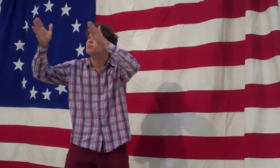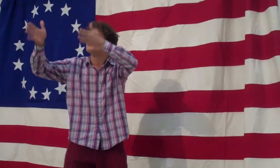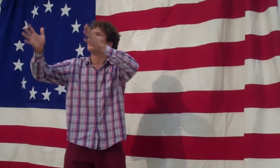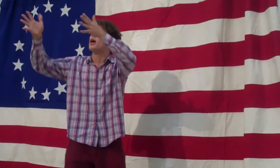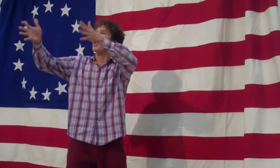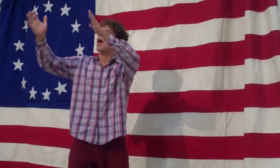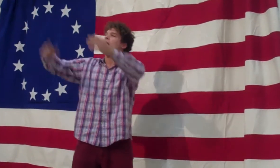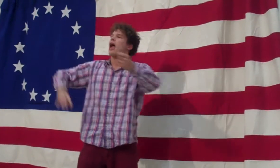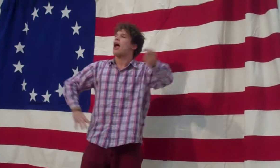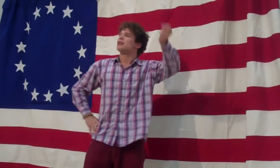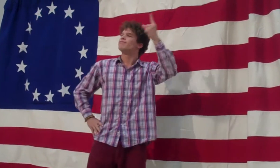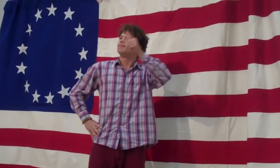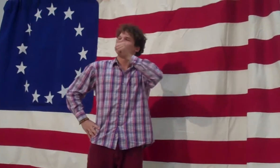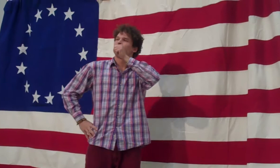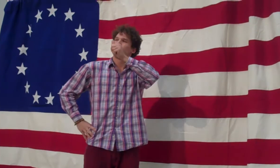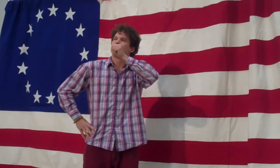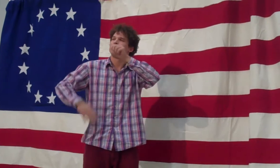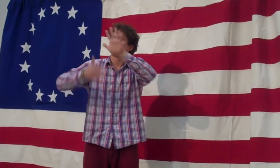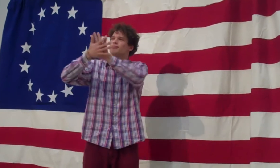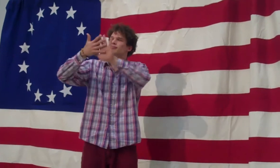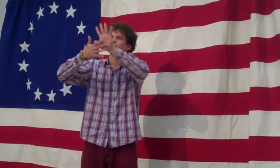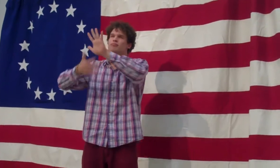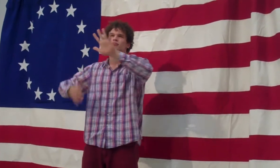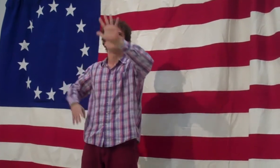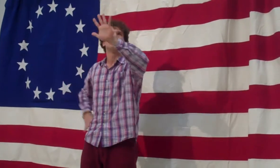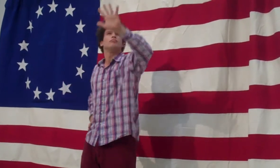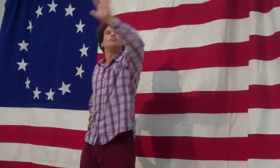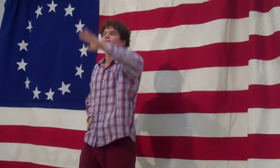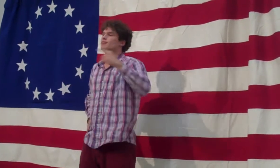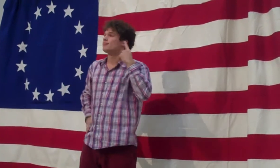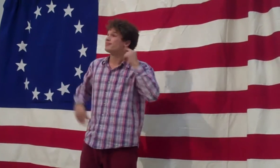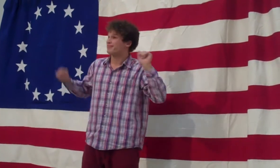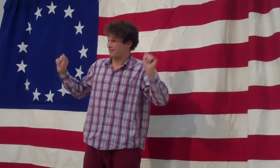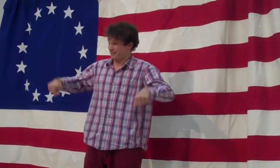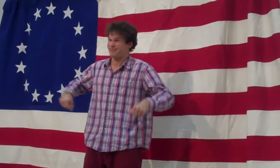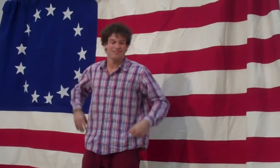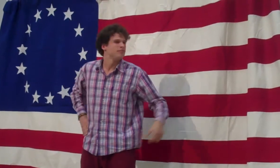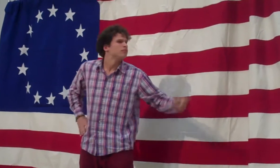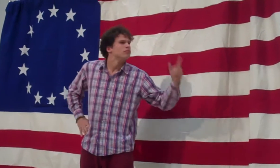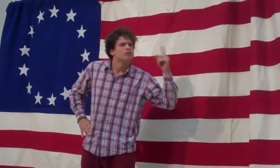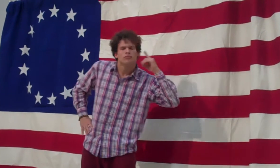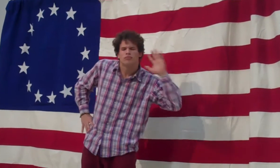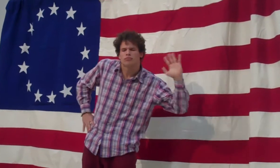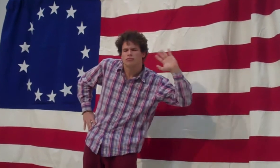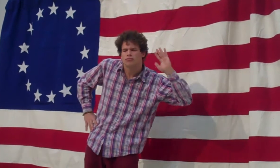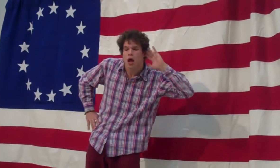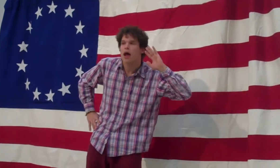In Silent study I have learned to tell Each secret shade of meaning and to hear